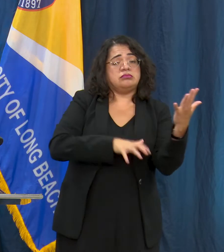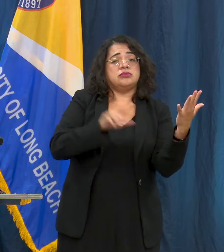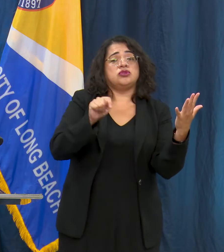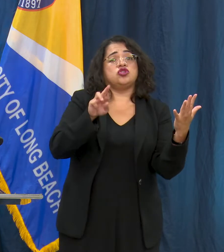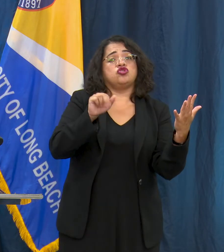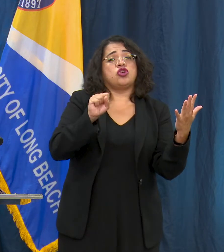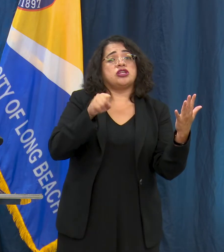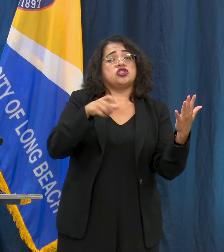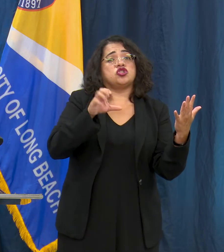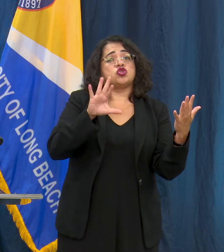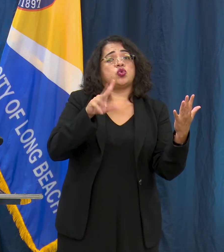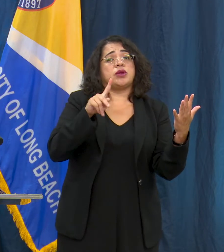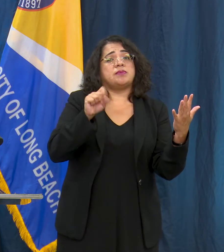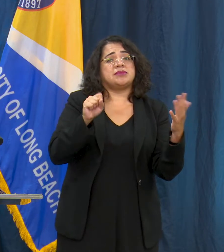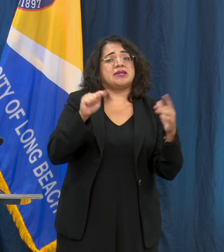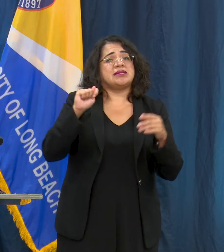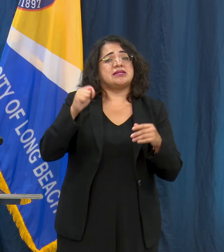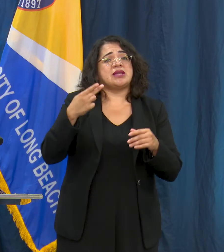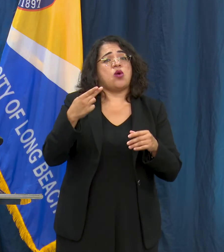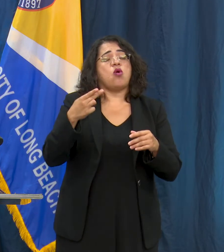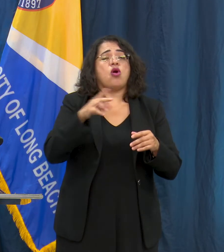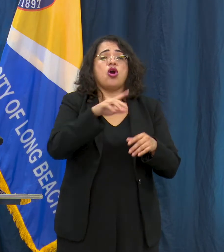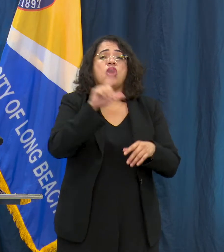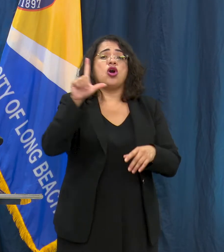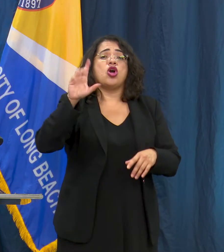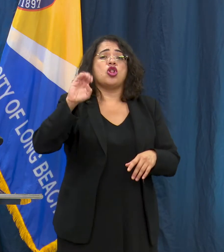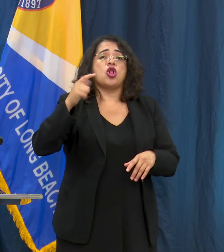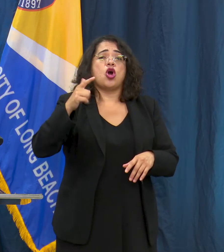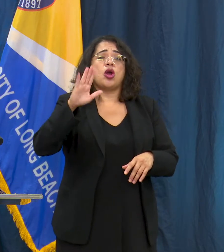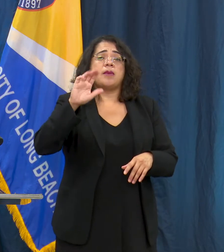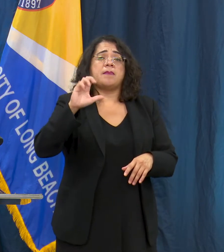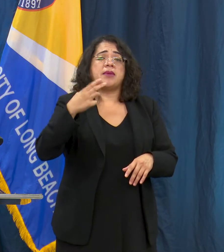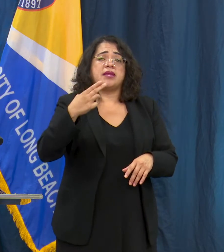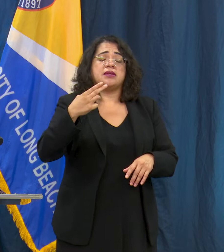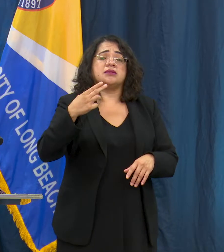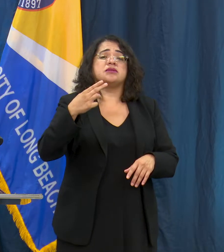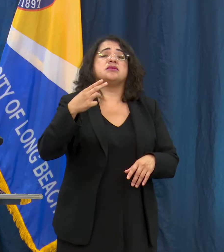website which is LongBeach.gov/OfficeOf Equity. With that,